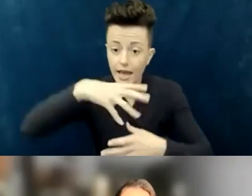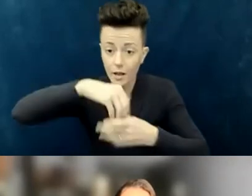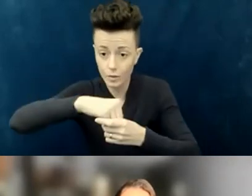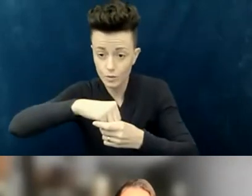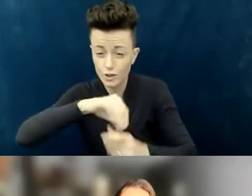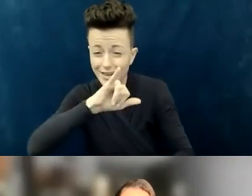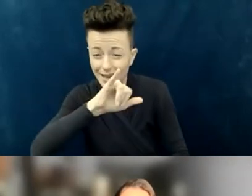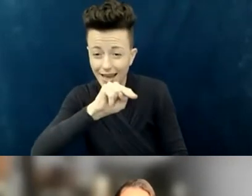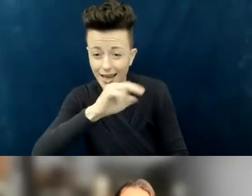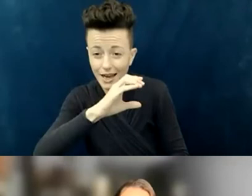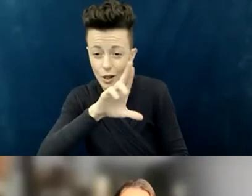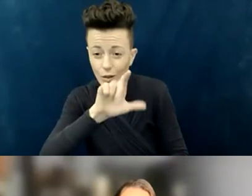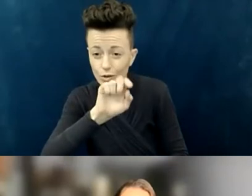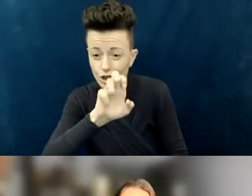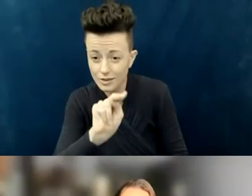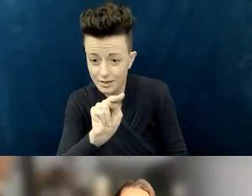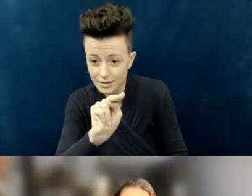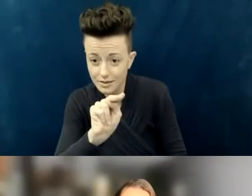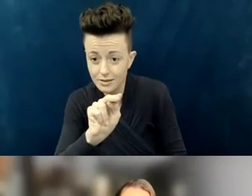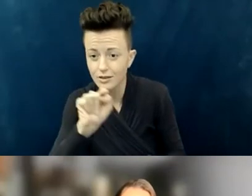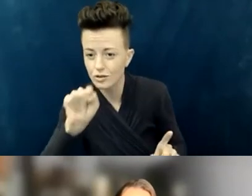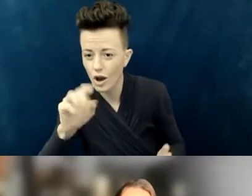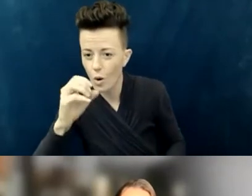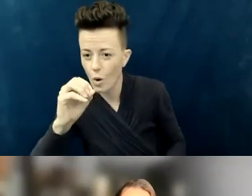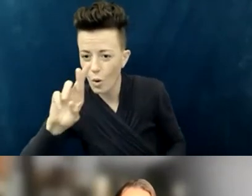We're open for anybody who needs our assistance.